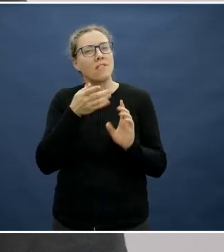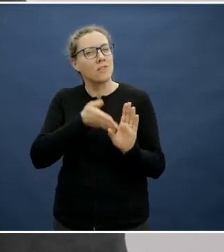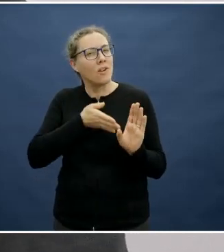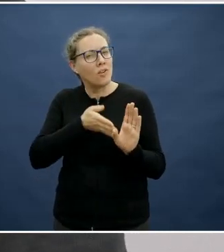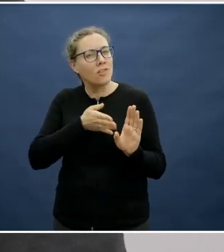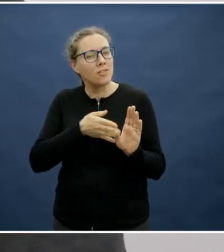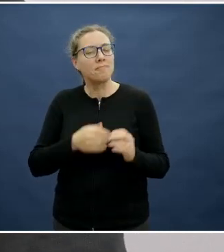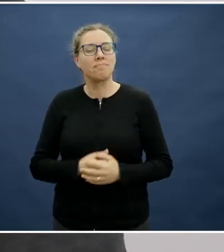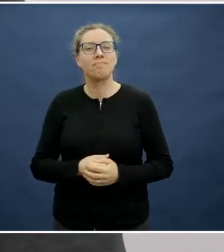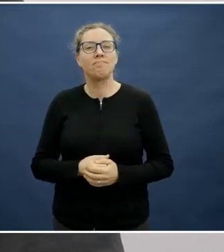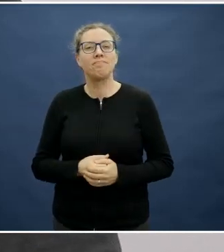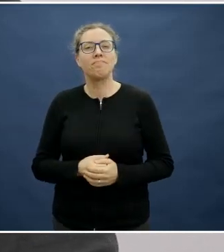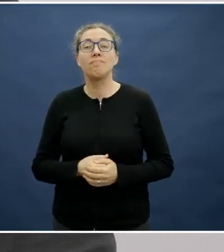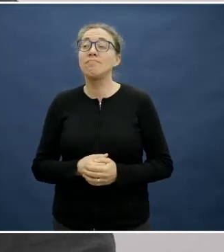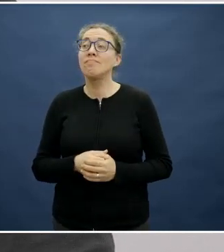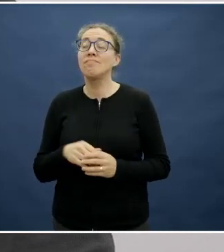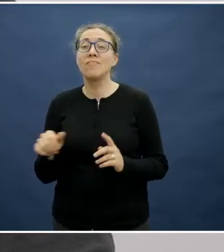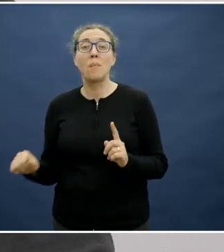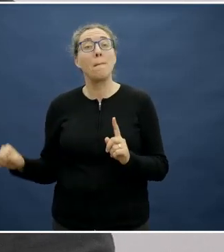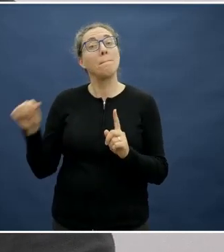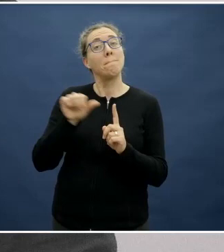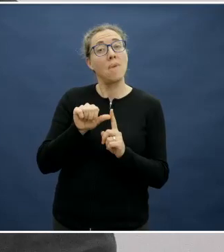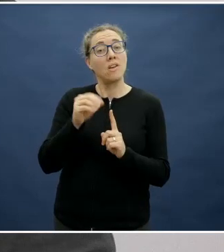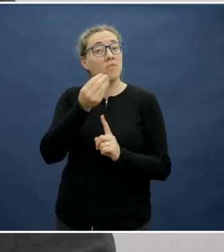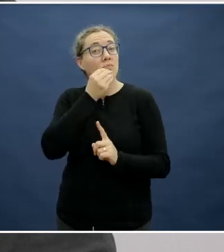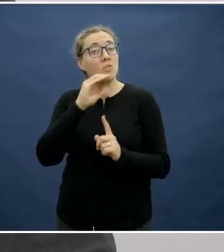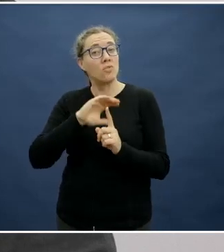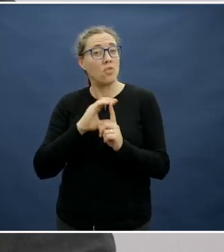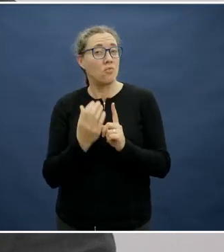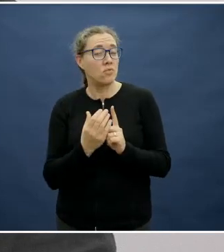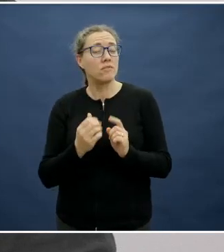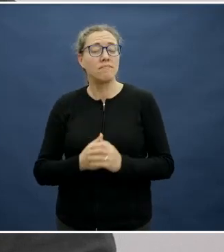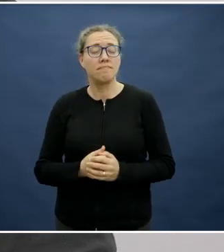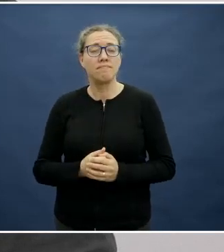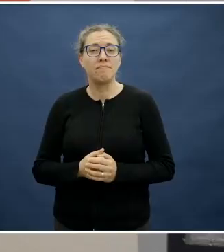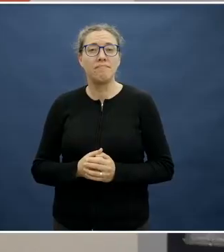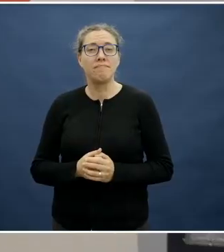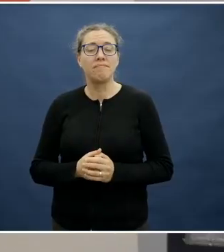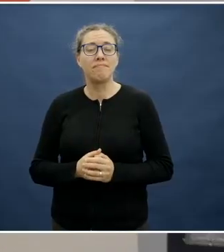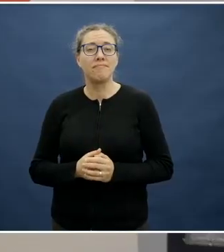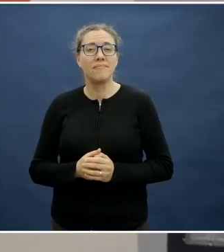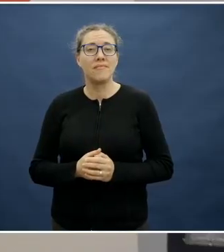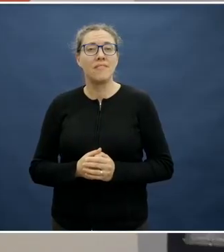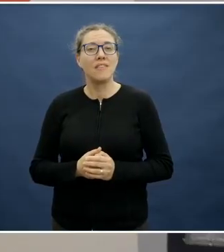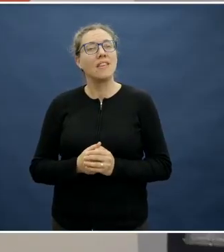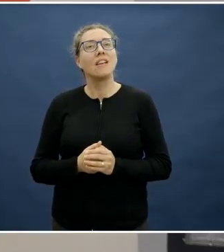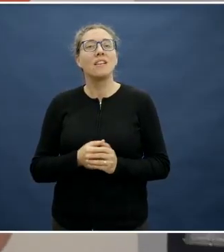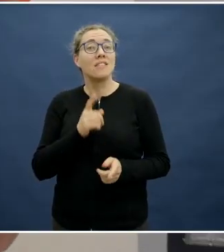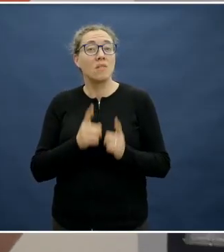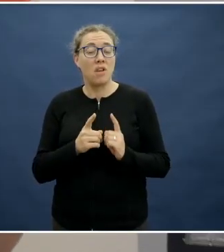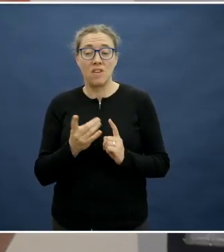And coming back to food culture, again you sometimes have Italian menus where